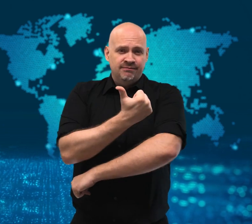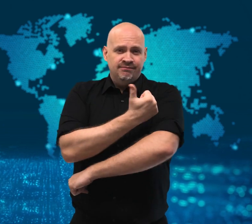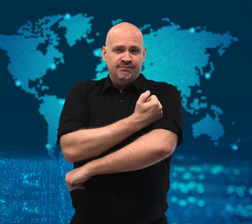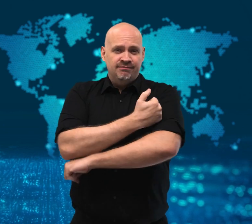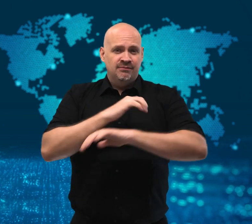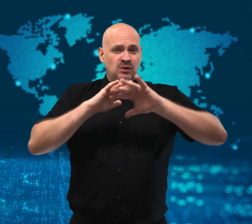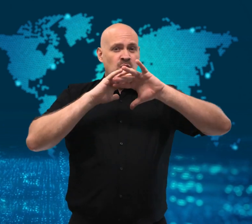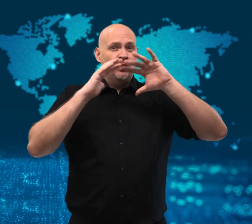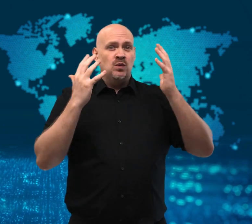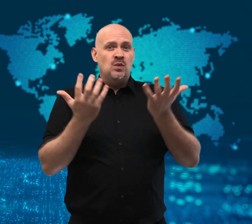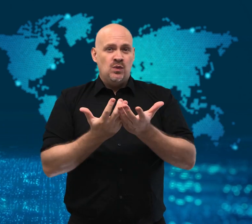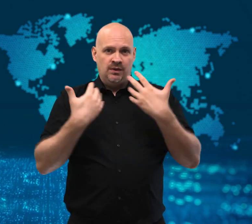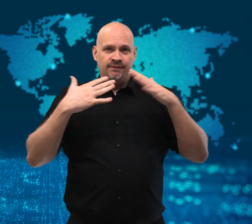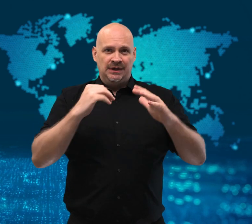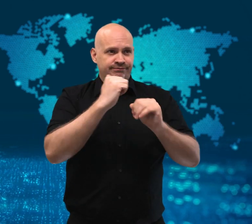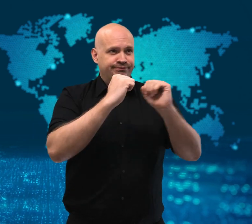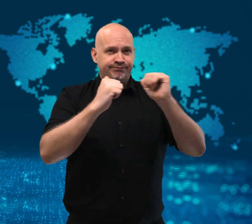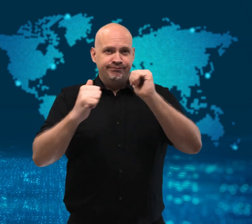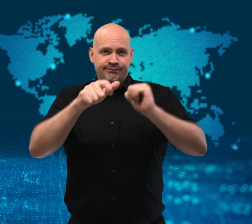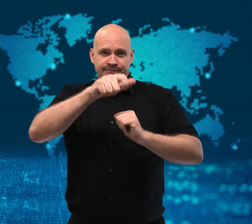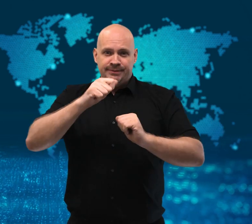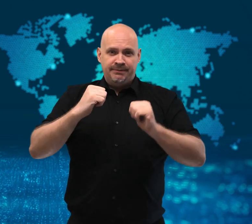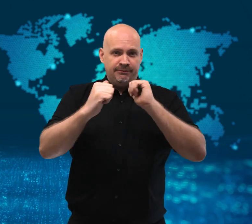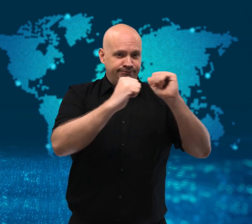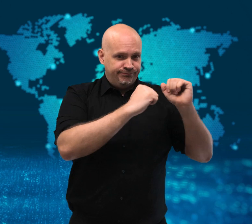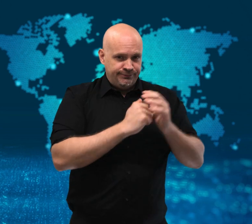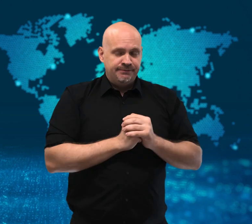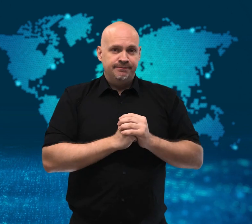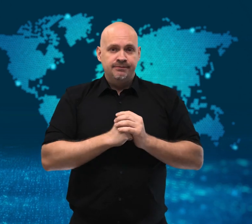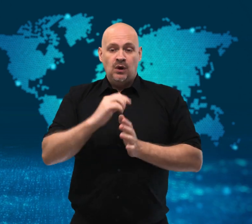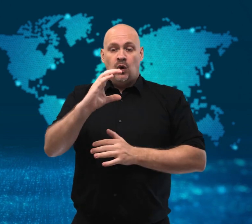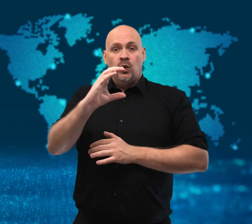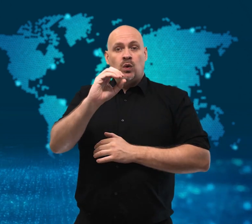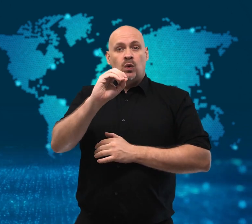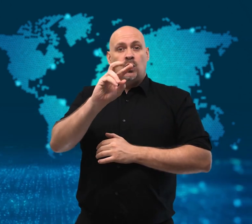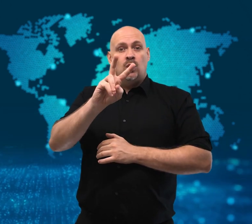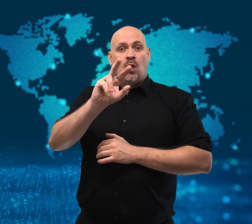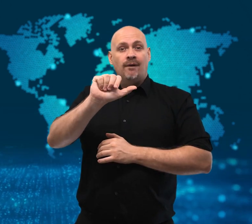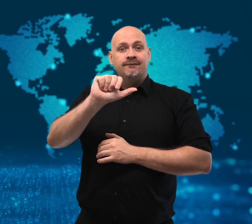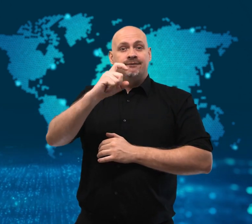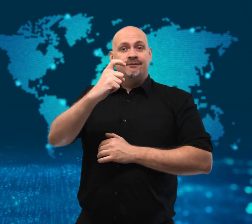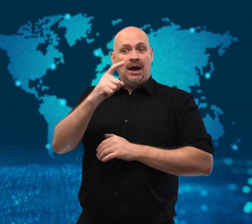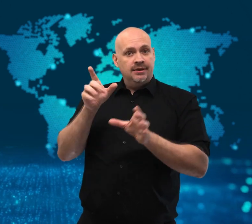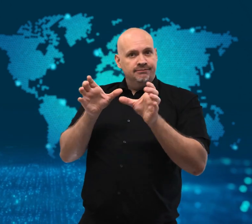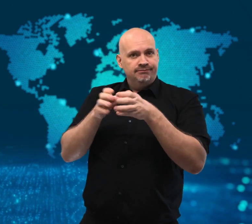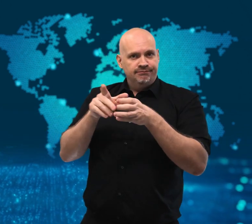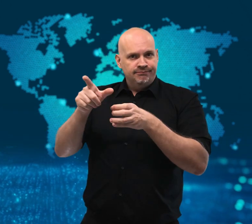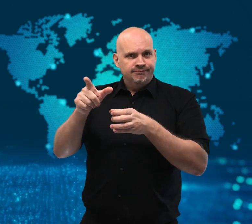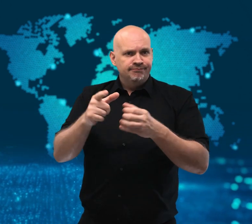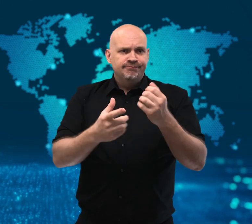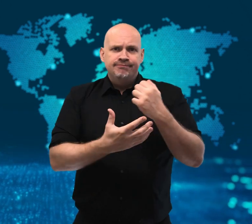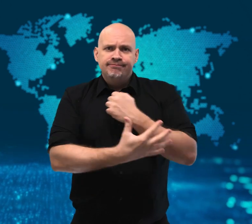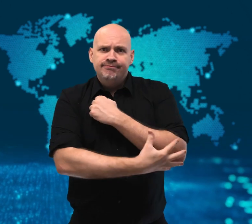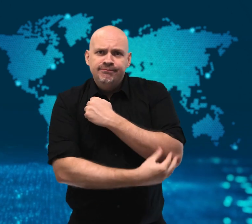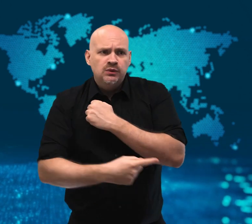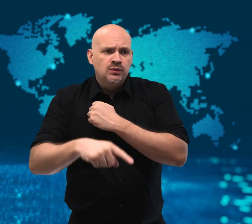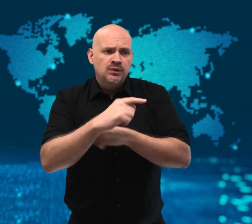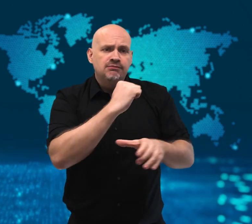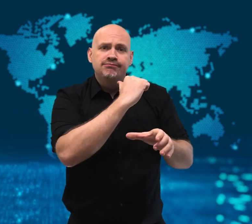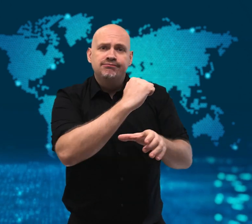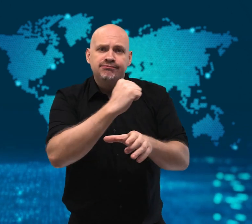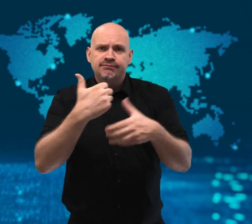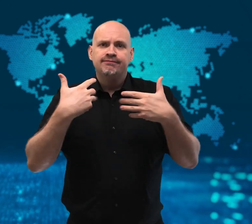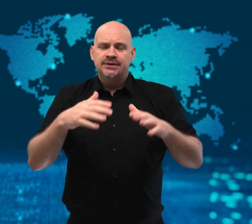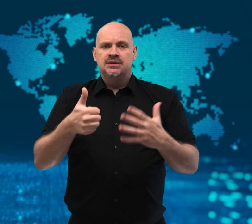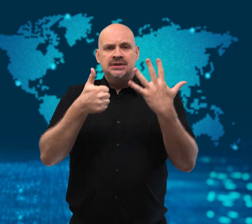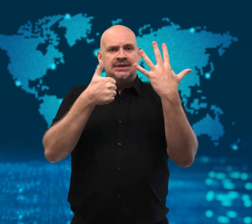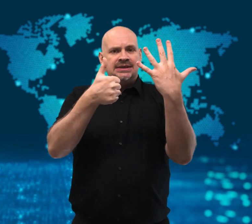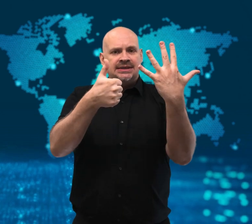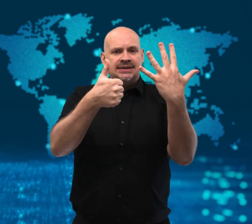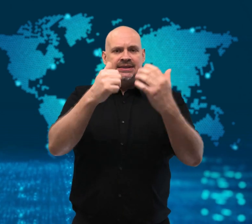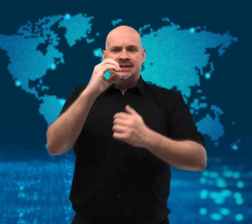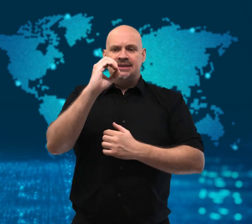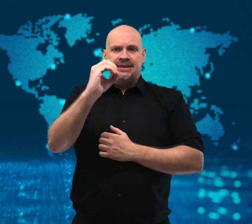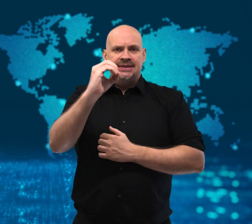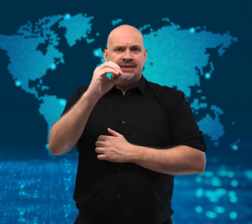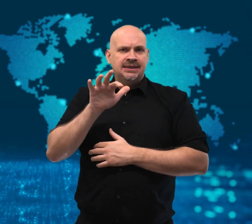COVAX has delivered almost 60 million doses of the 1.2 billion